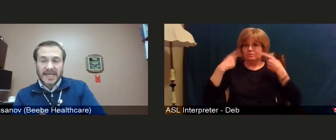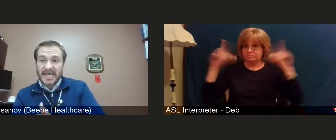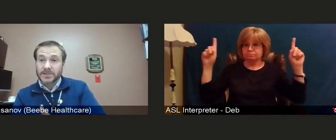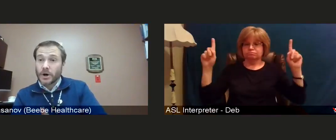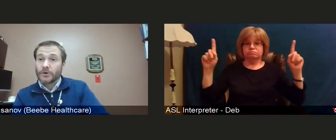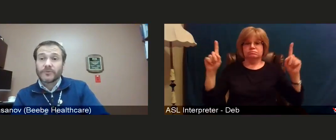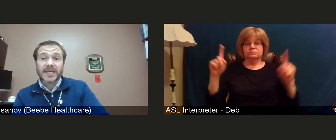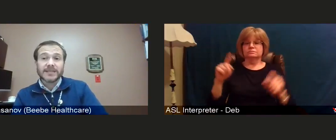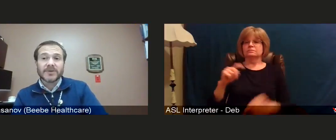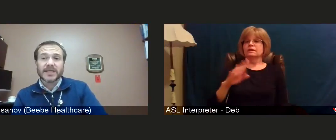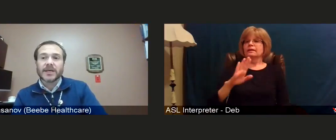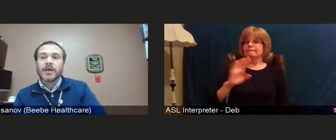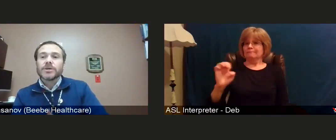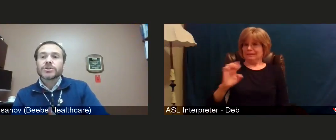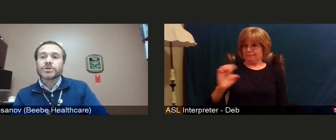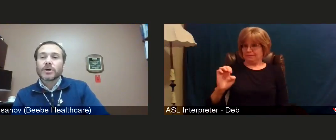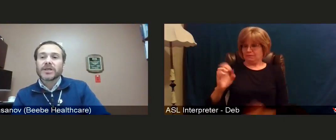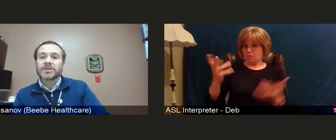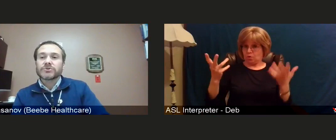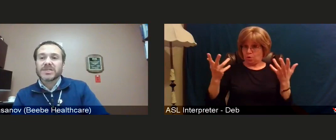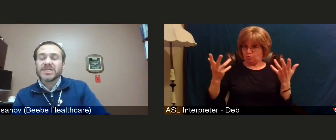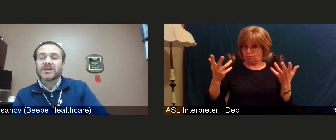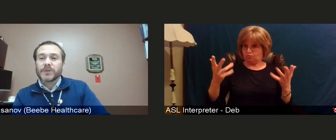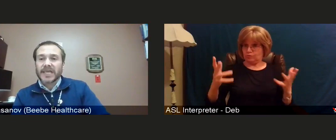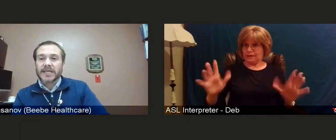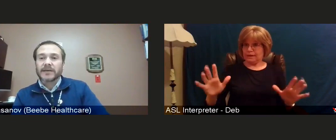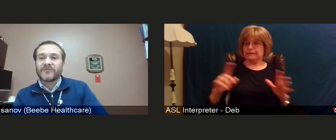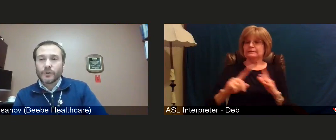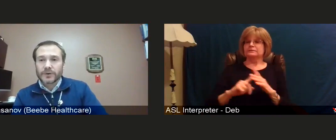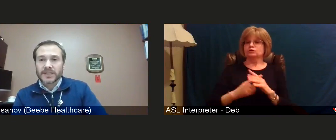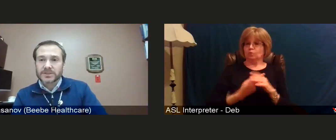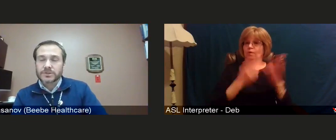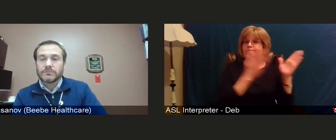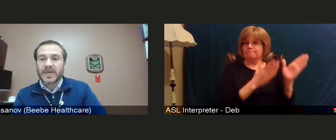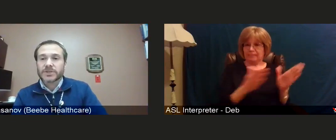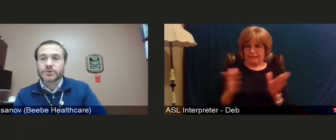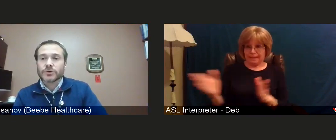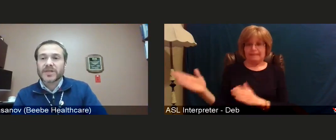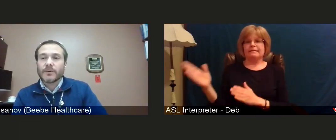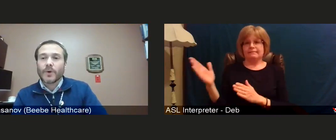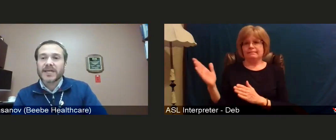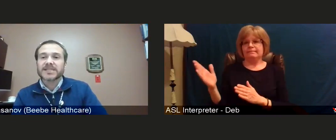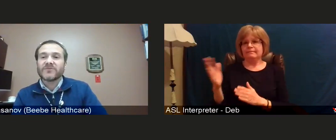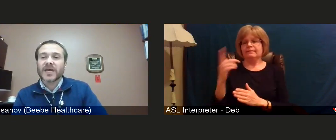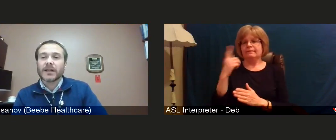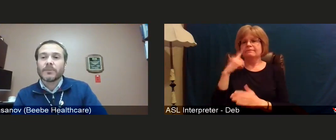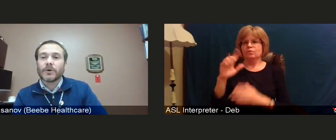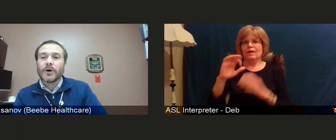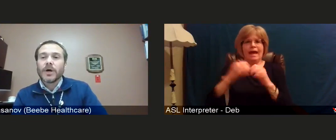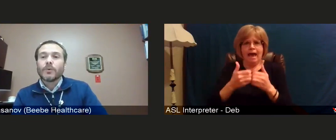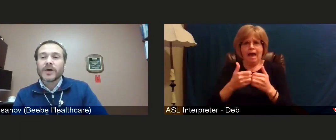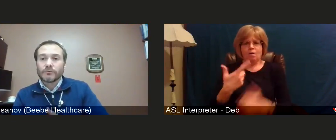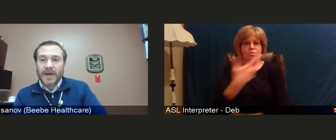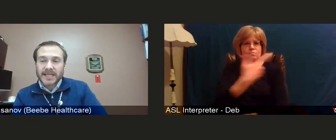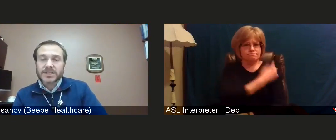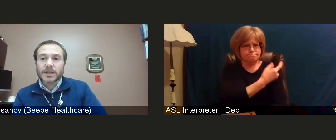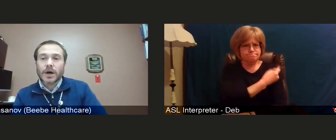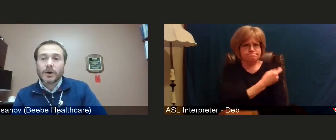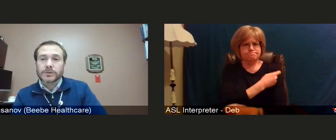and has already been, starting strategic planning for this to make sure that when it's available we are ready to go